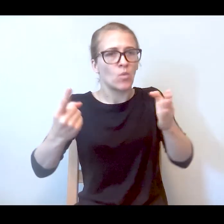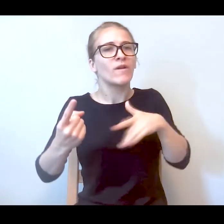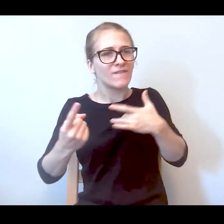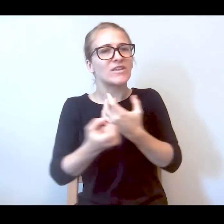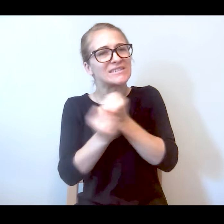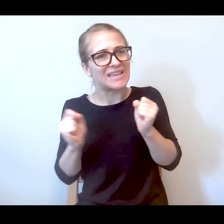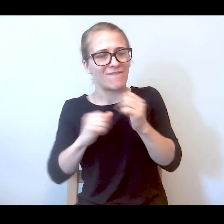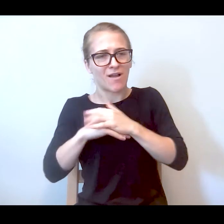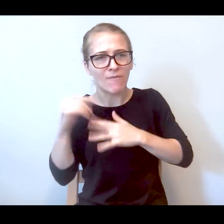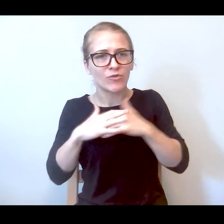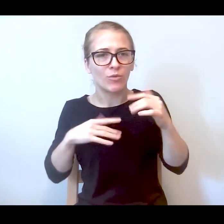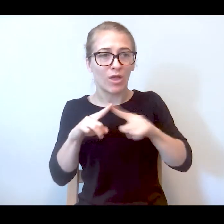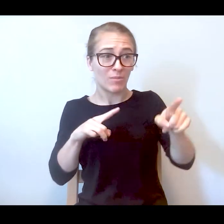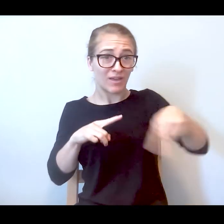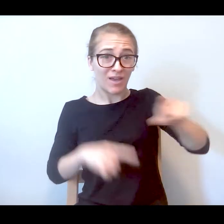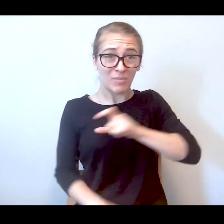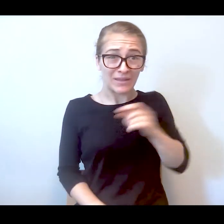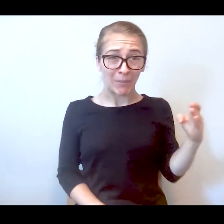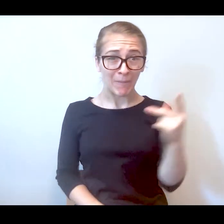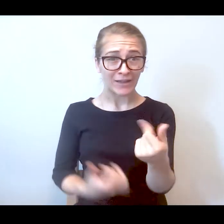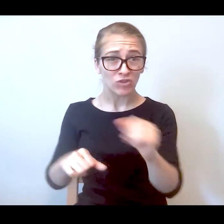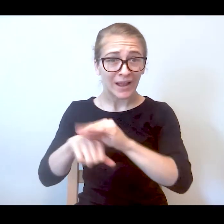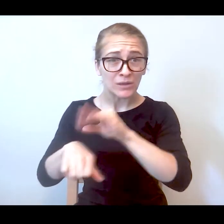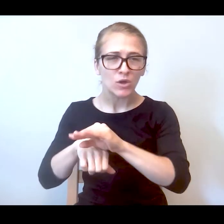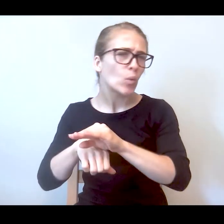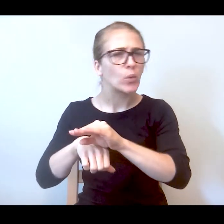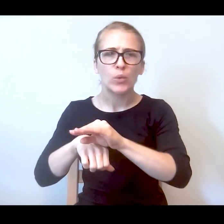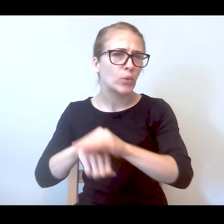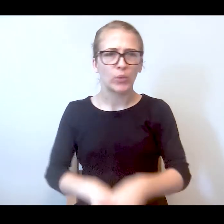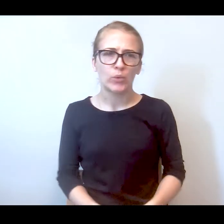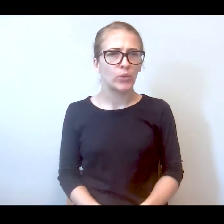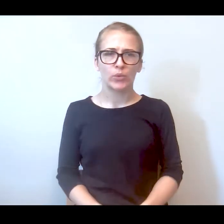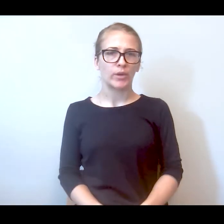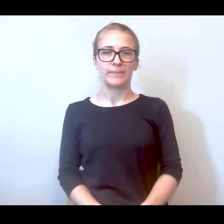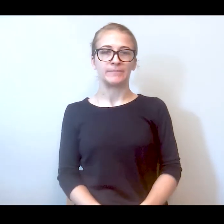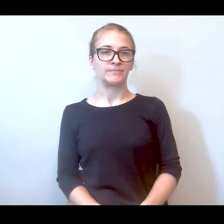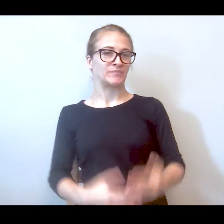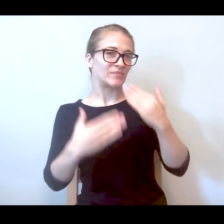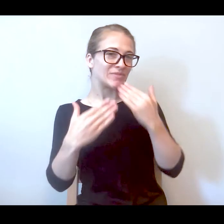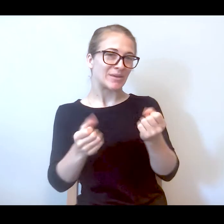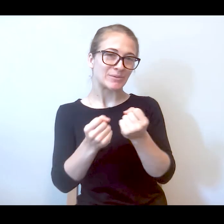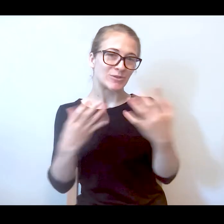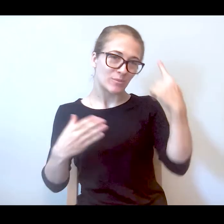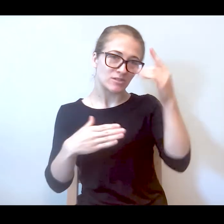would feel safe. But they came back to try to be his counselors, uh-uh. Thank you for sharing that story. It